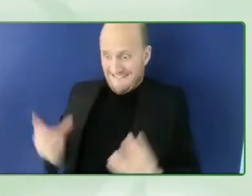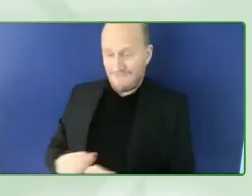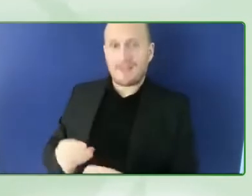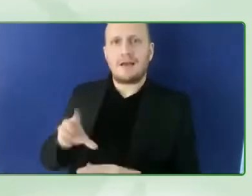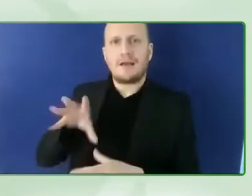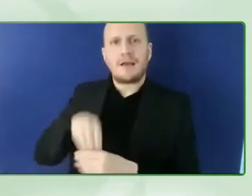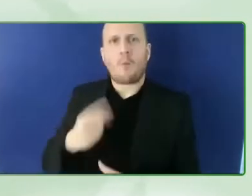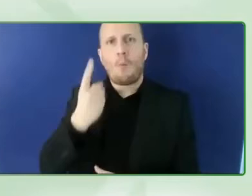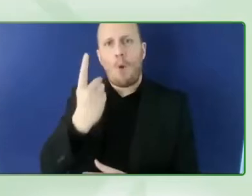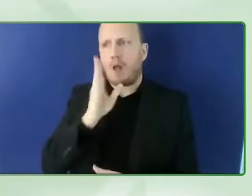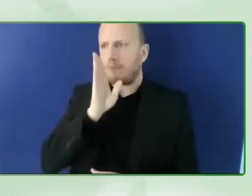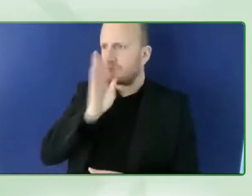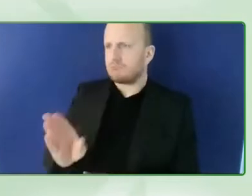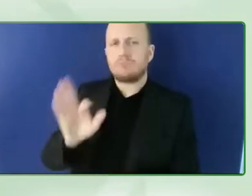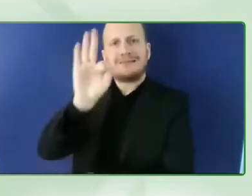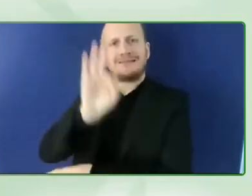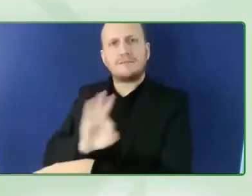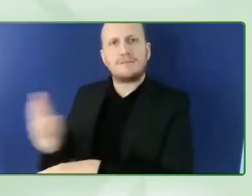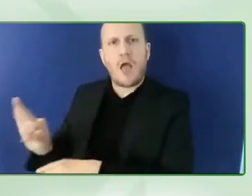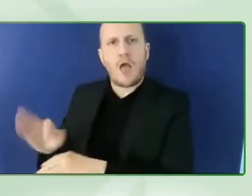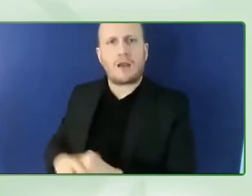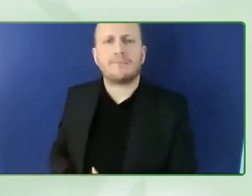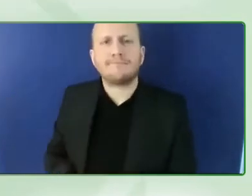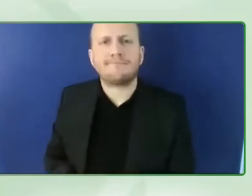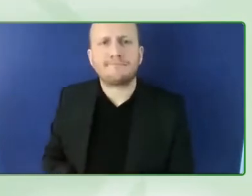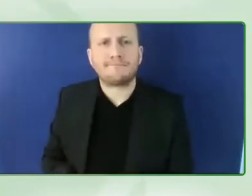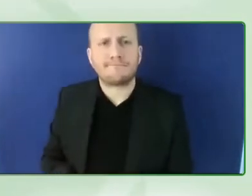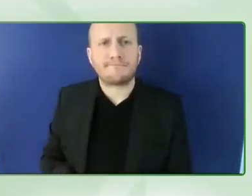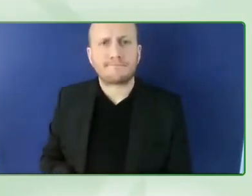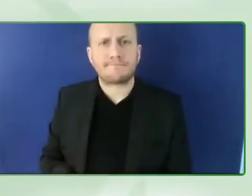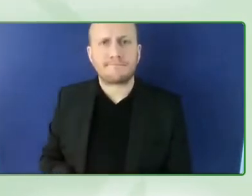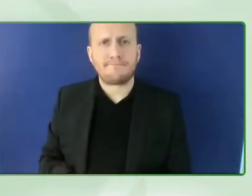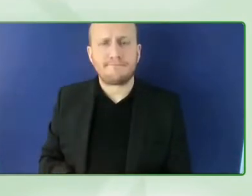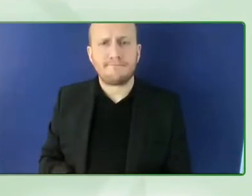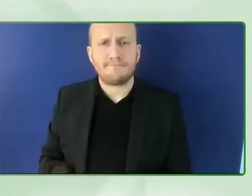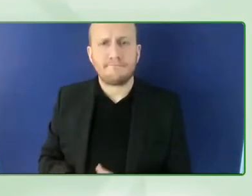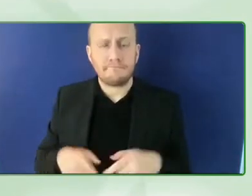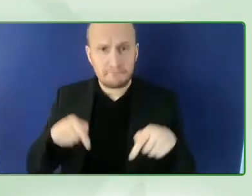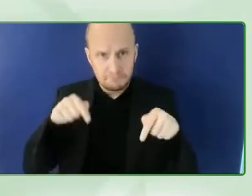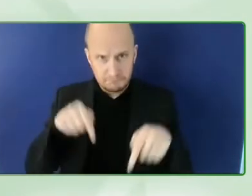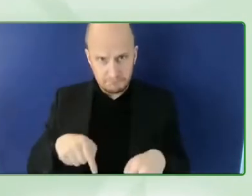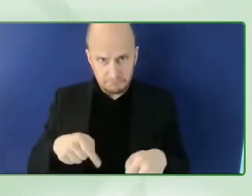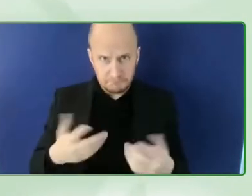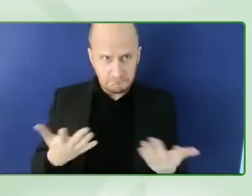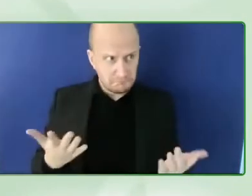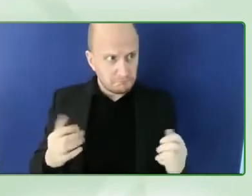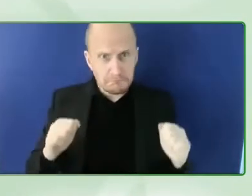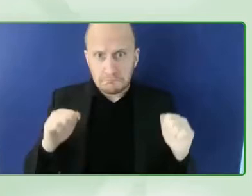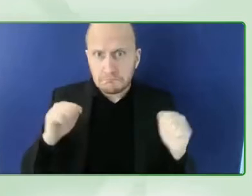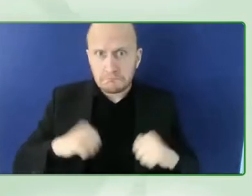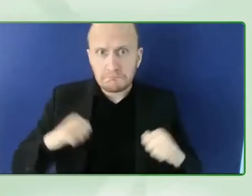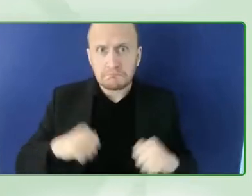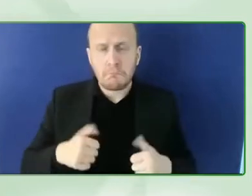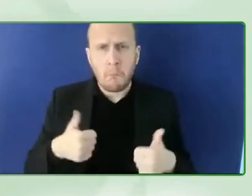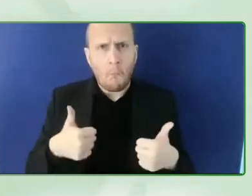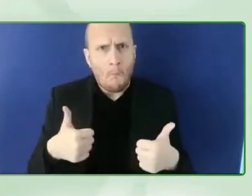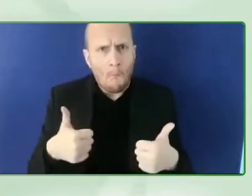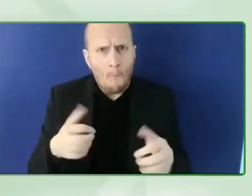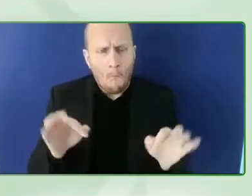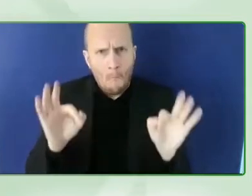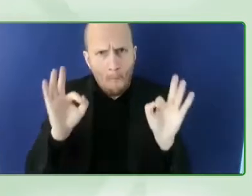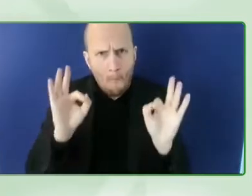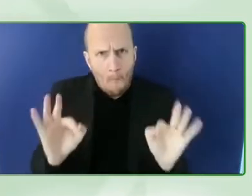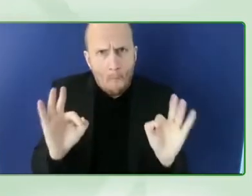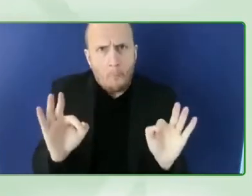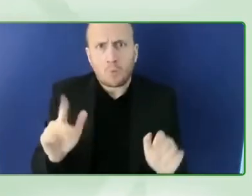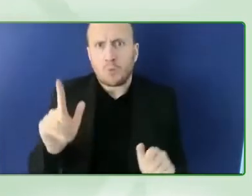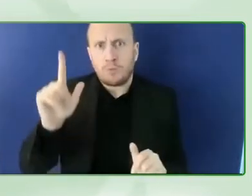in a very special opportunity an historic opportunity because when we look to the future